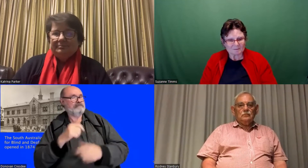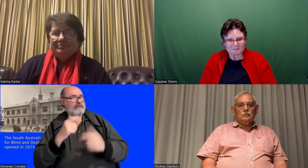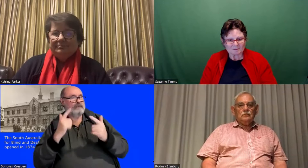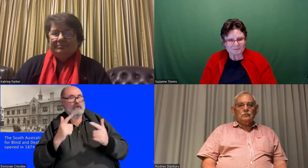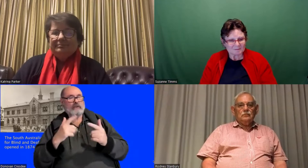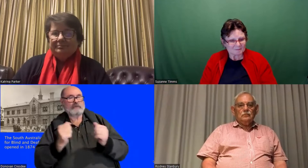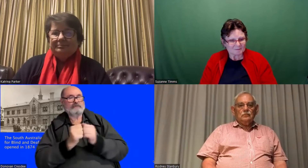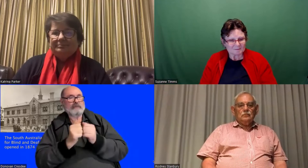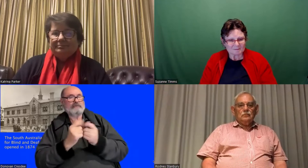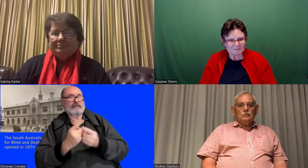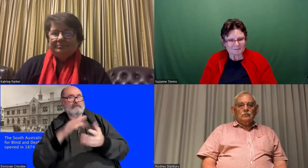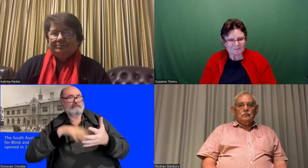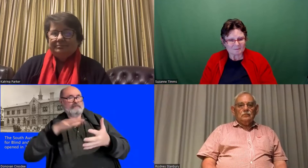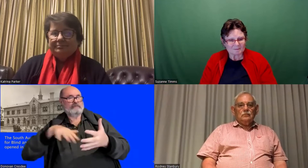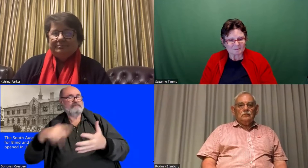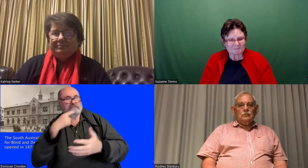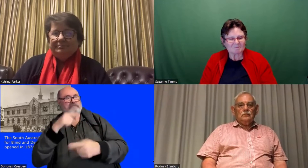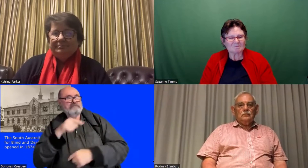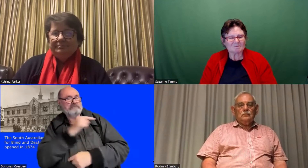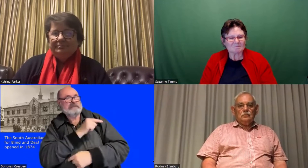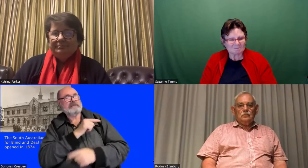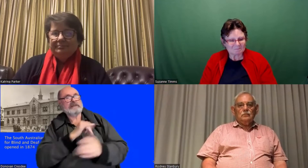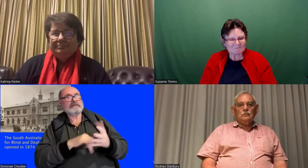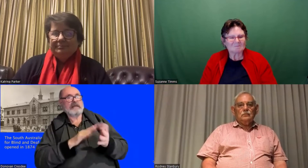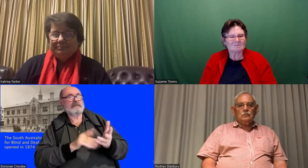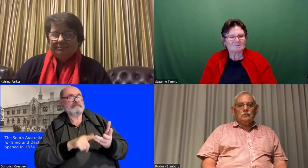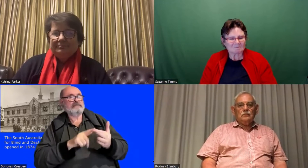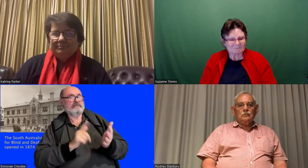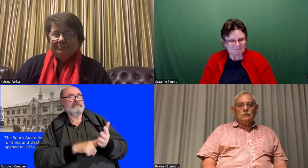and there's lots of records to show his importance